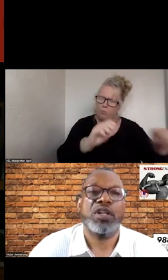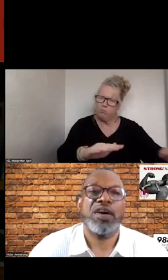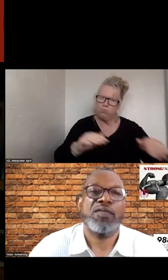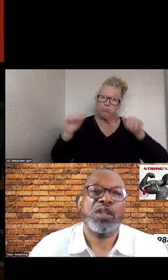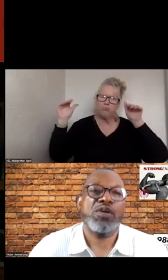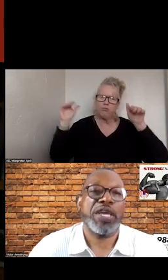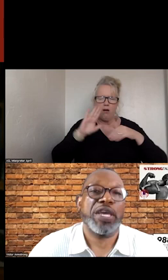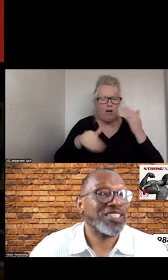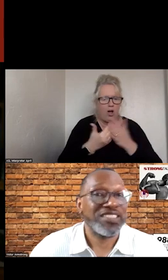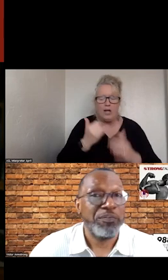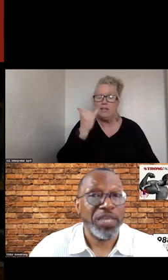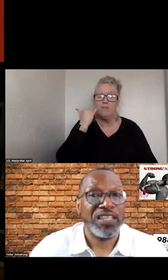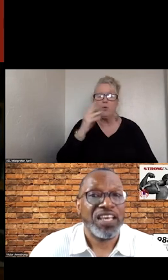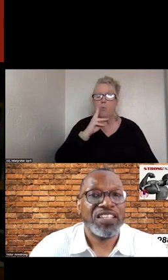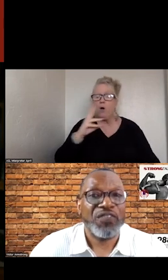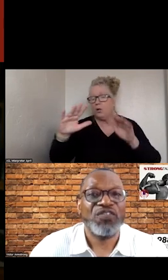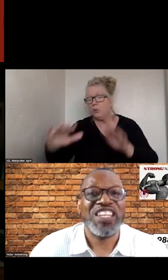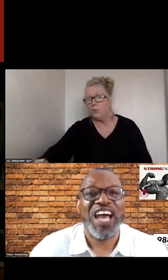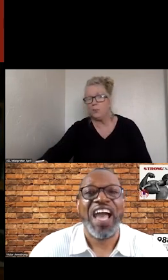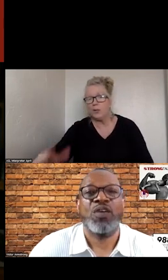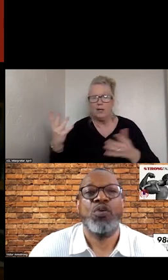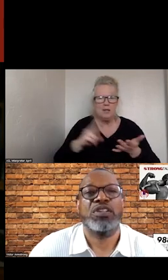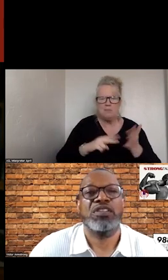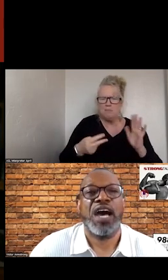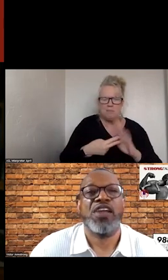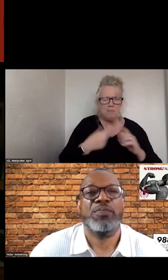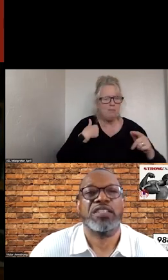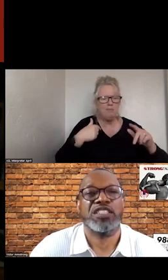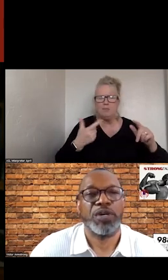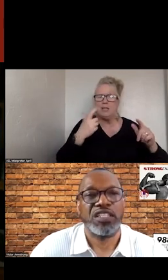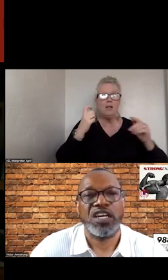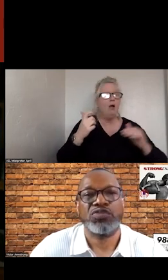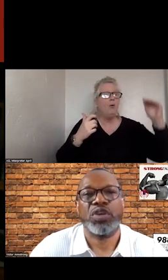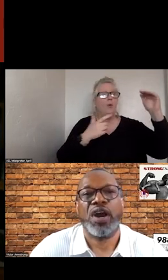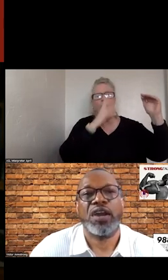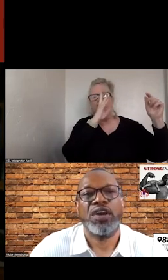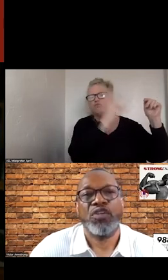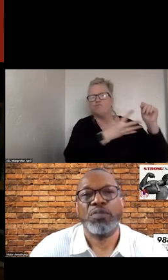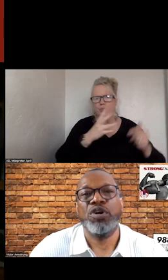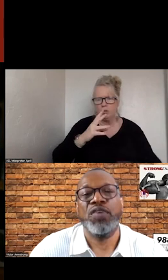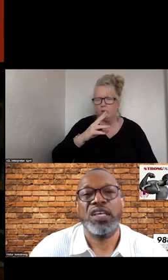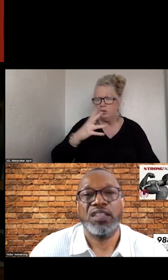THAT DOES NOT MEAN GIVING WATER TO THE HIGHER BASIS, BUT REMOVING